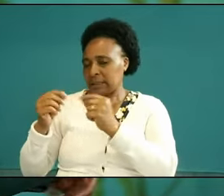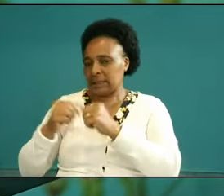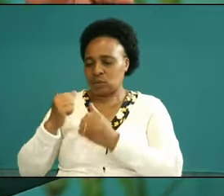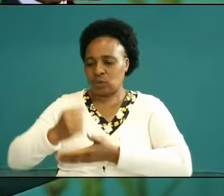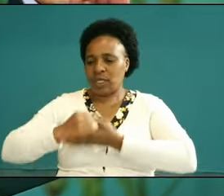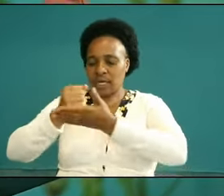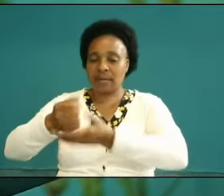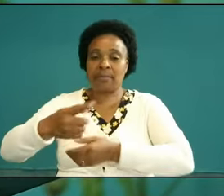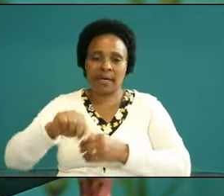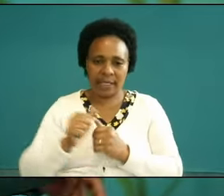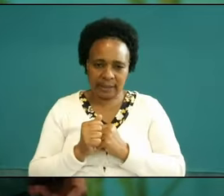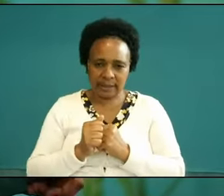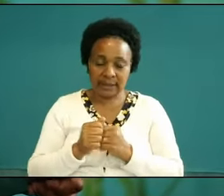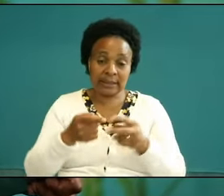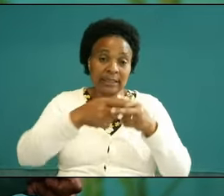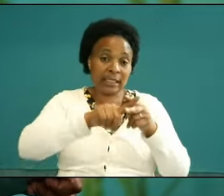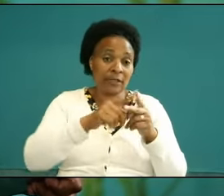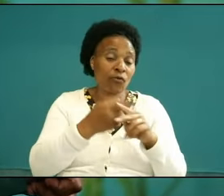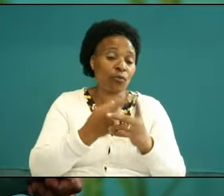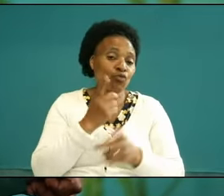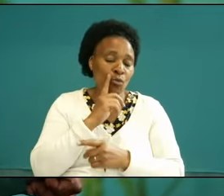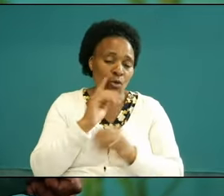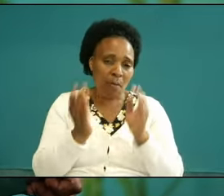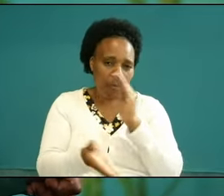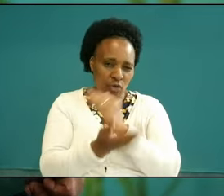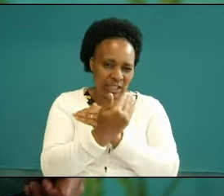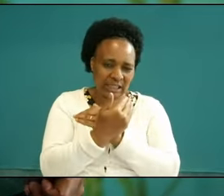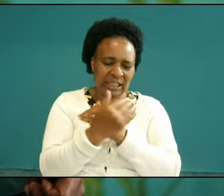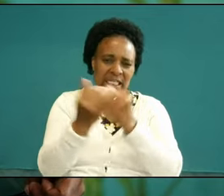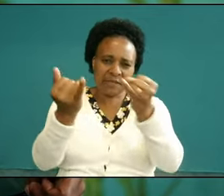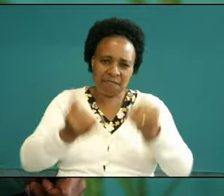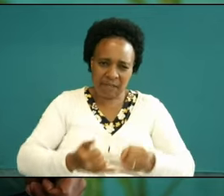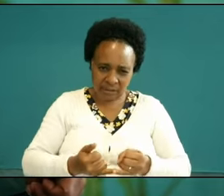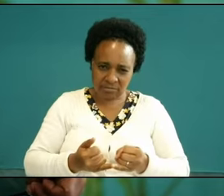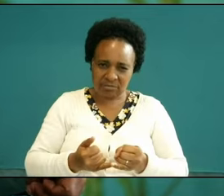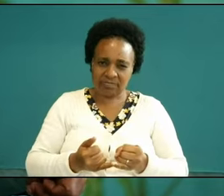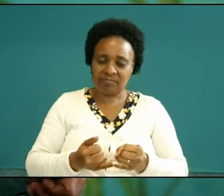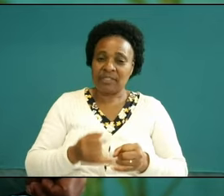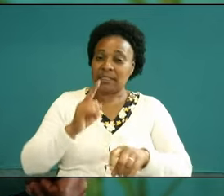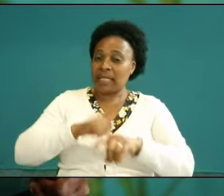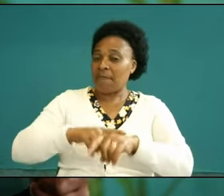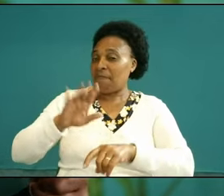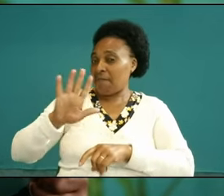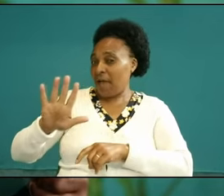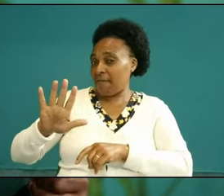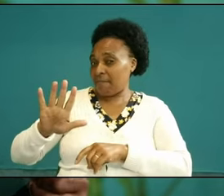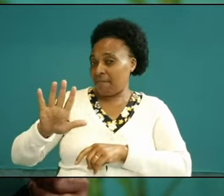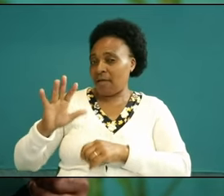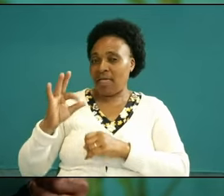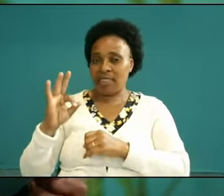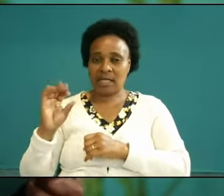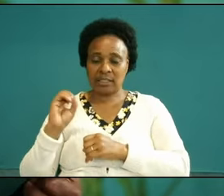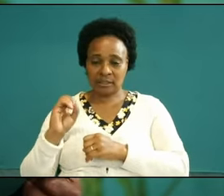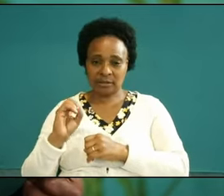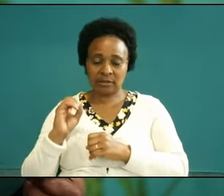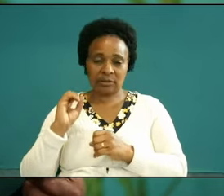this from tomorrow morning so I want to invite all of you tomorrow morning 5:30 going to 610 it will